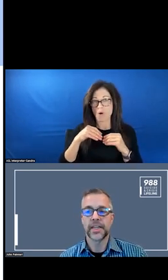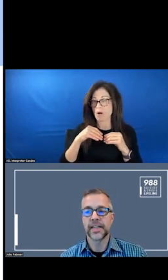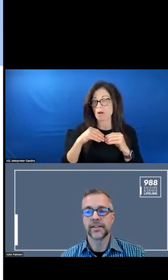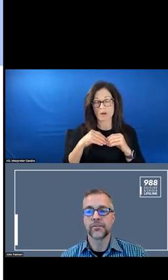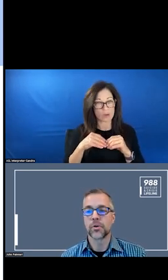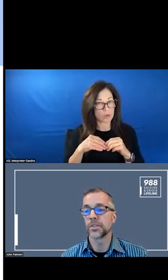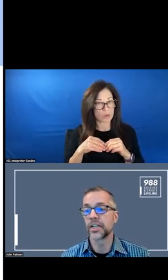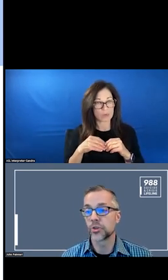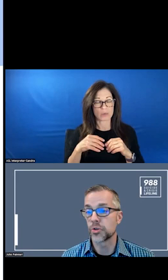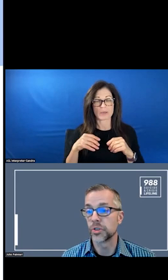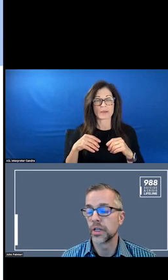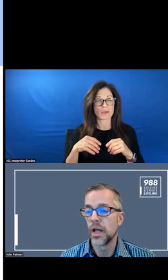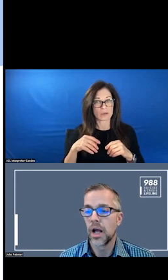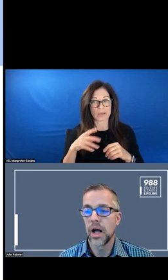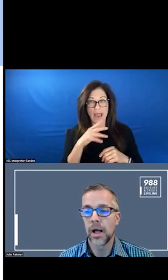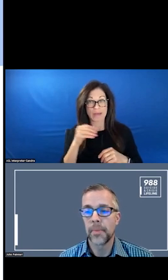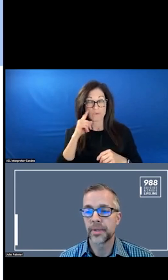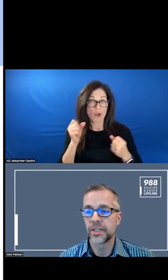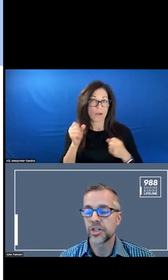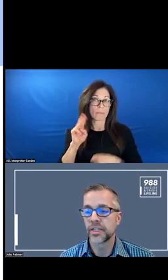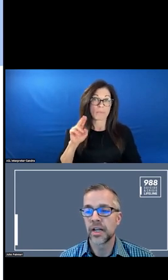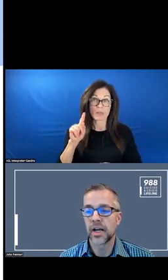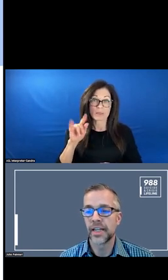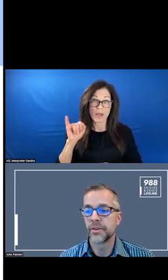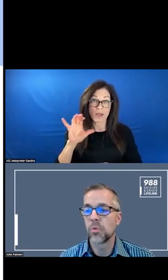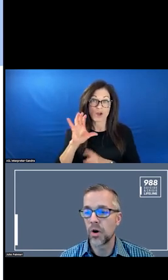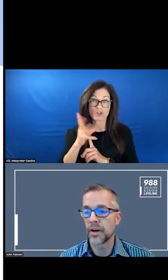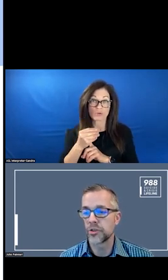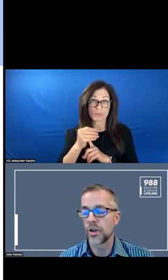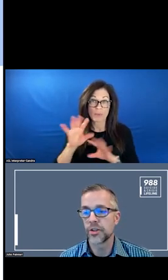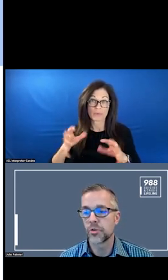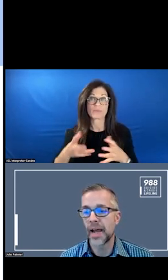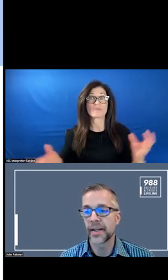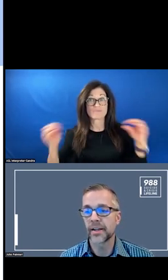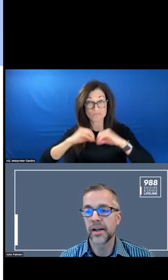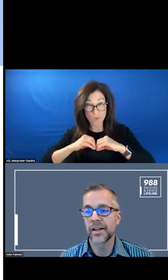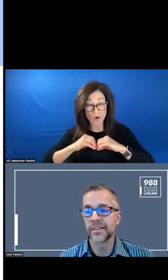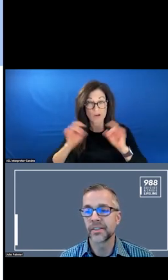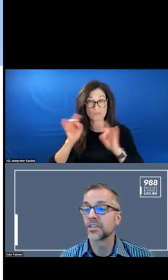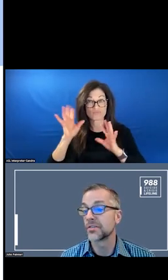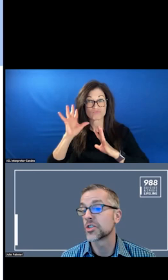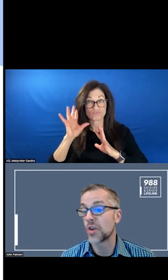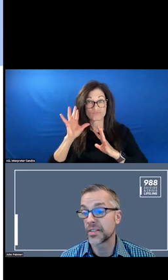AND IF MULTICULTURAL POPULATION, EVEN MORE DRAMATIC LEVELS OF DISTRESS